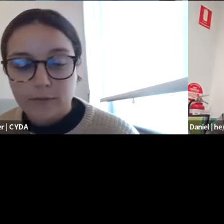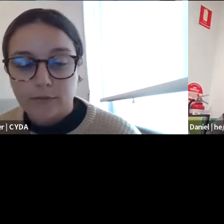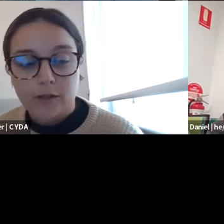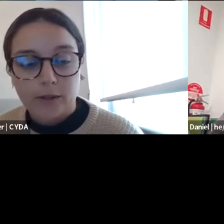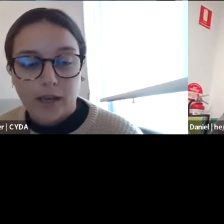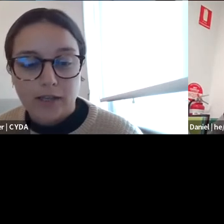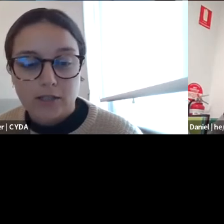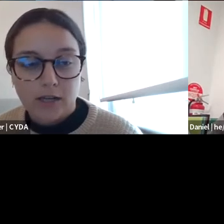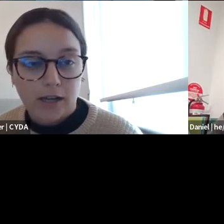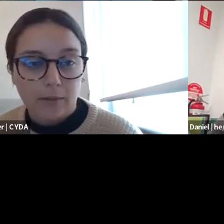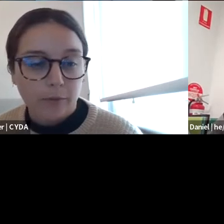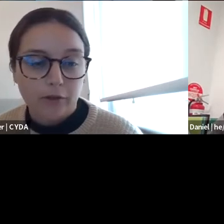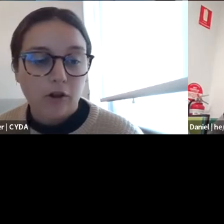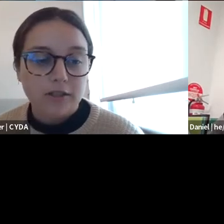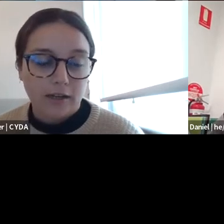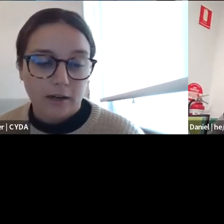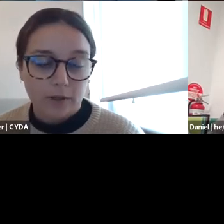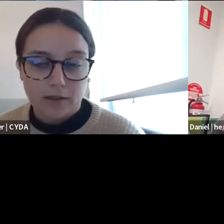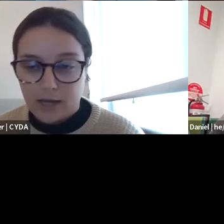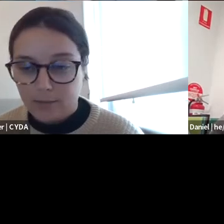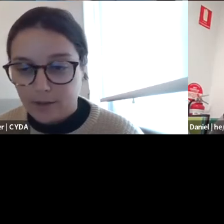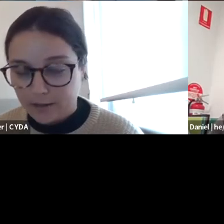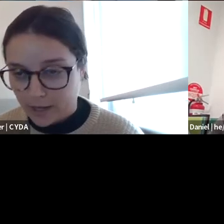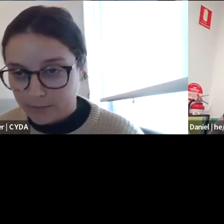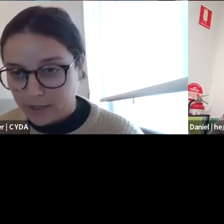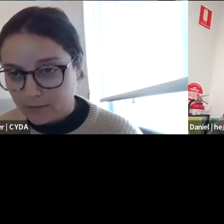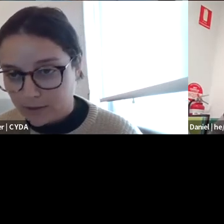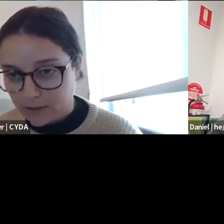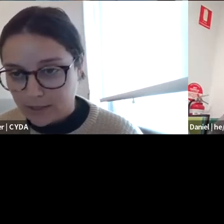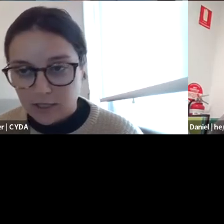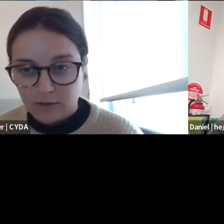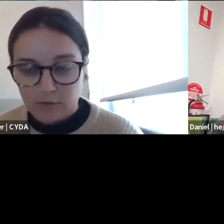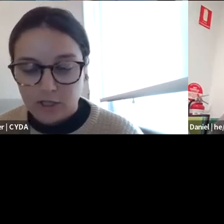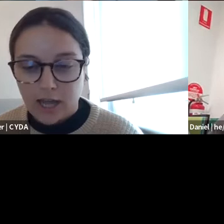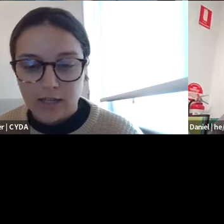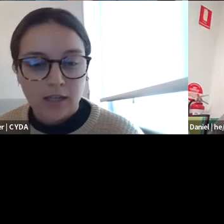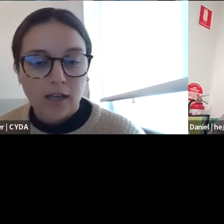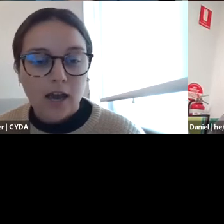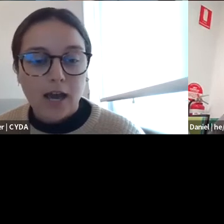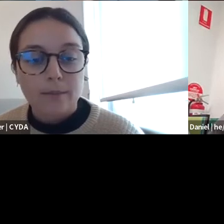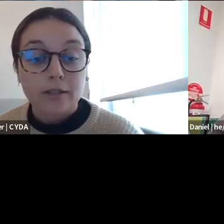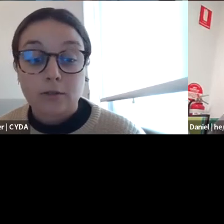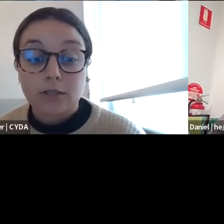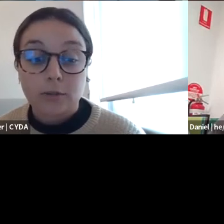Engage so please feel free to engage with the content and with other participants in the session through the chat.